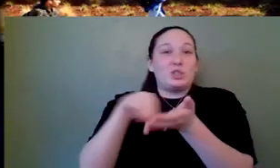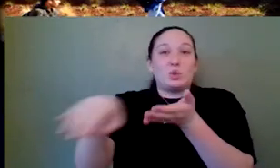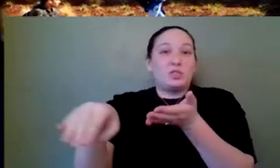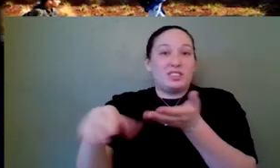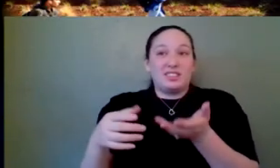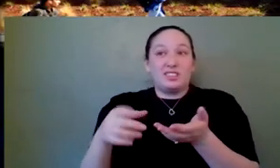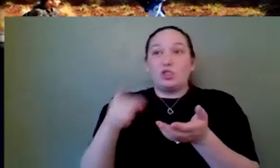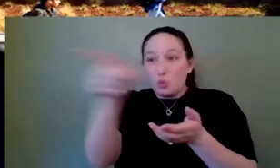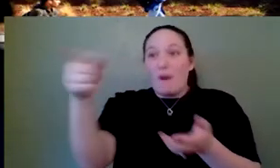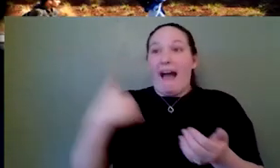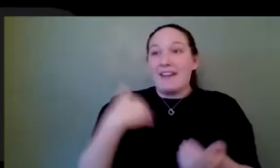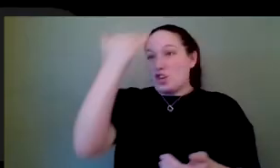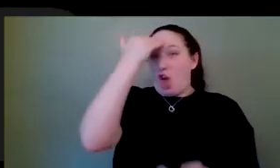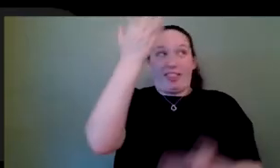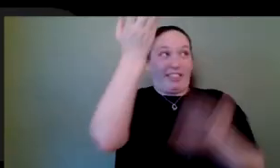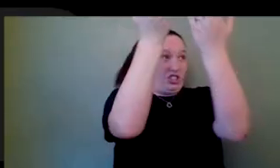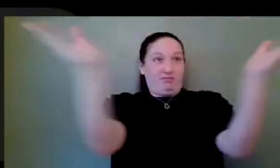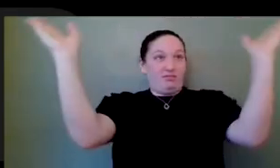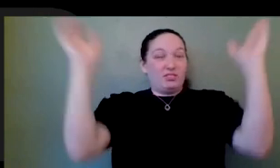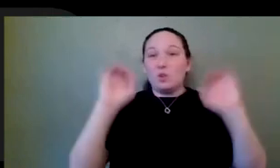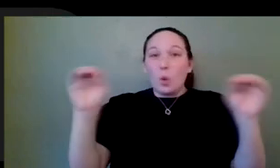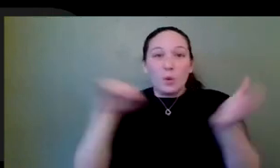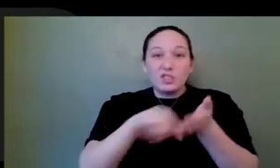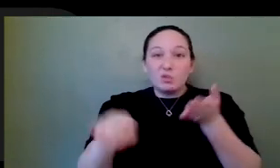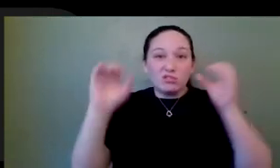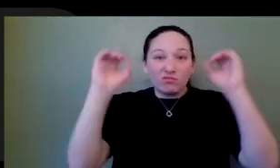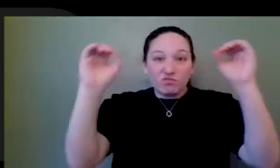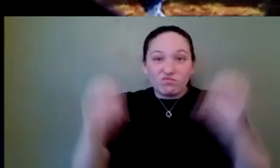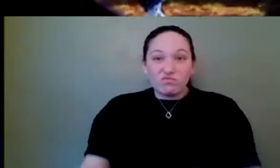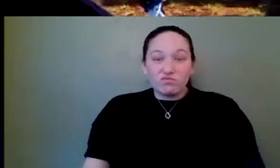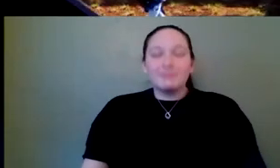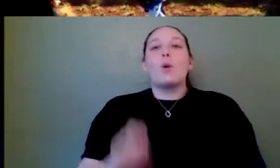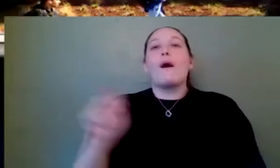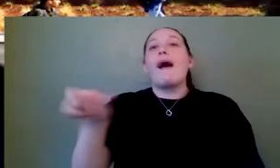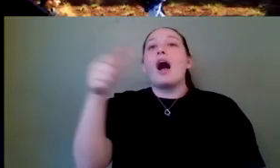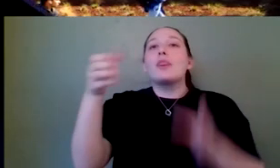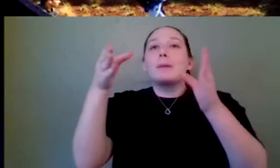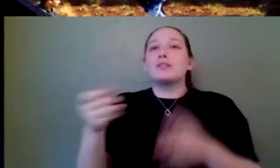No excuses, no excuses. All right. So now the president's asking, how competitive, how